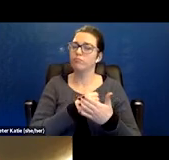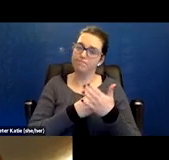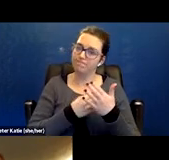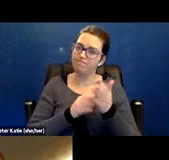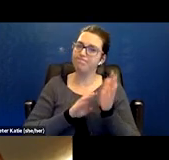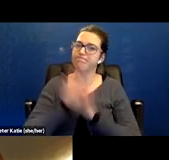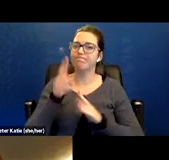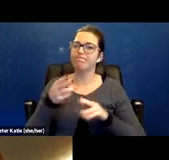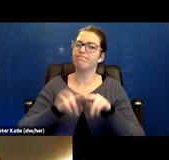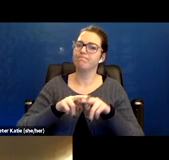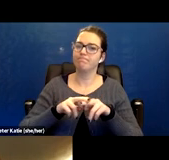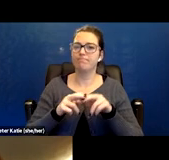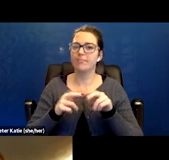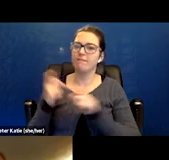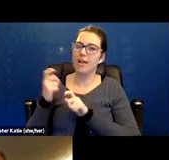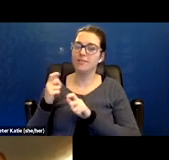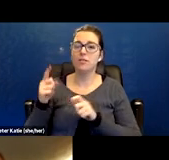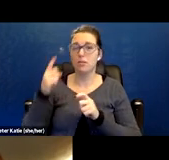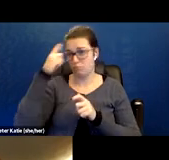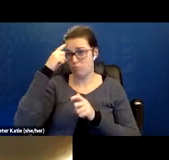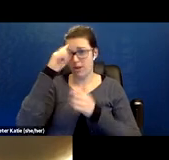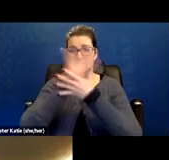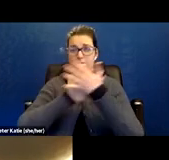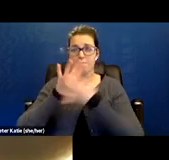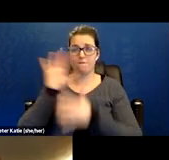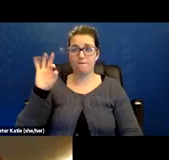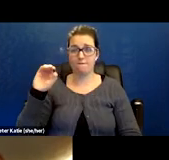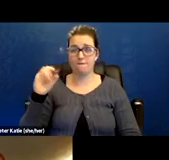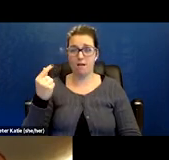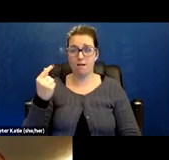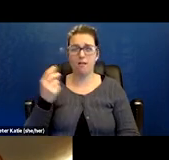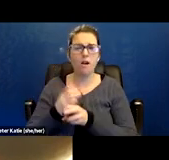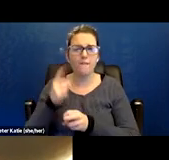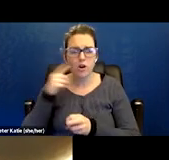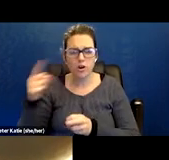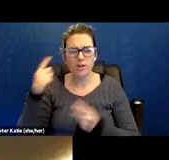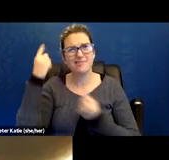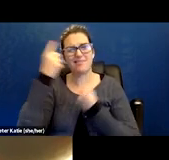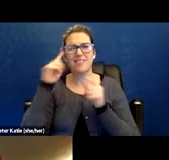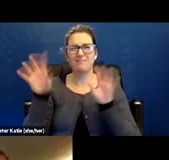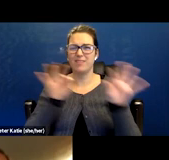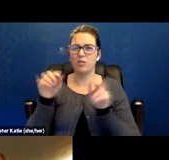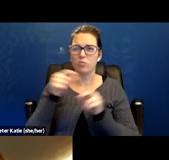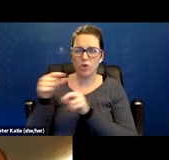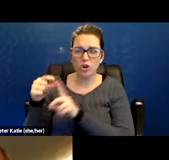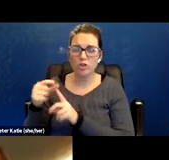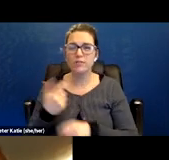She has brain fog, she can't find words, be focused. She can't multitask. You know that's an executive function.